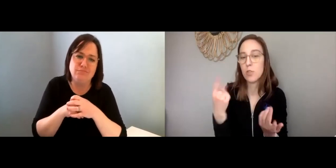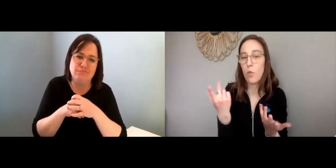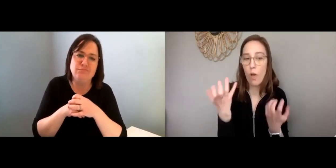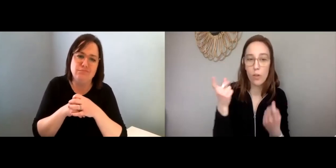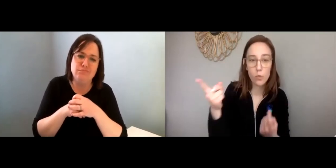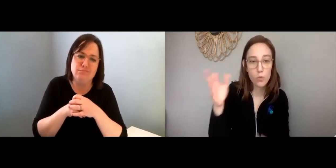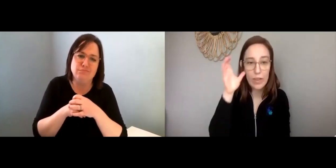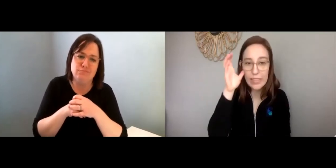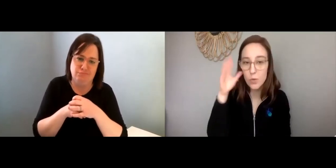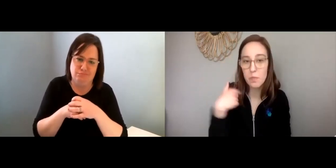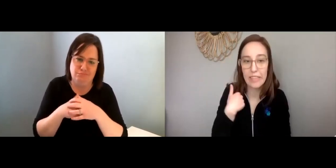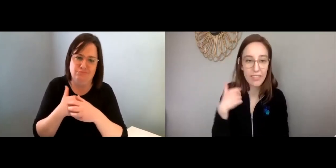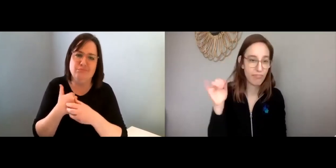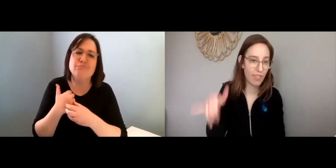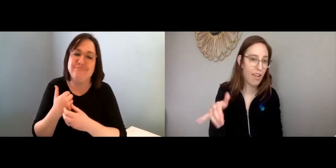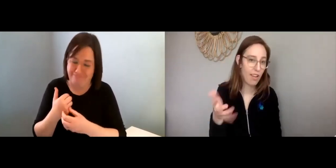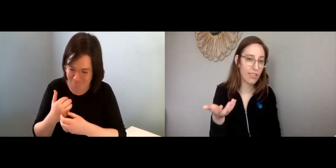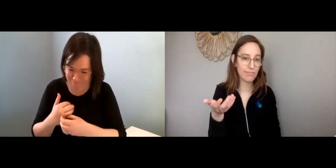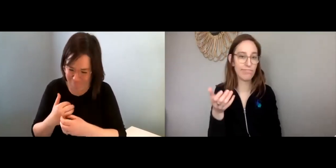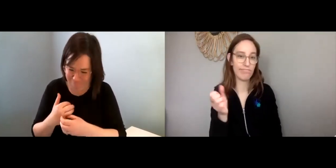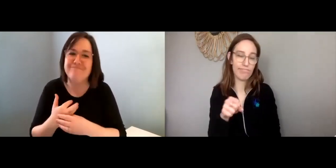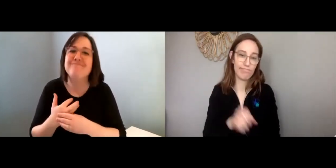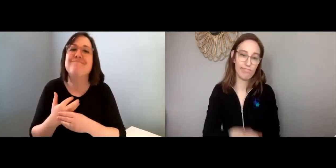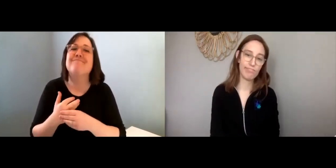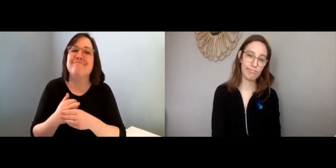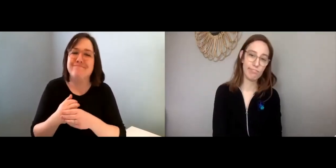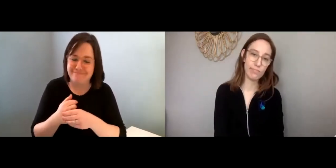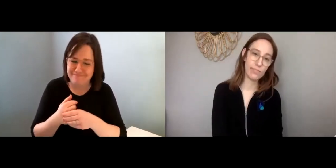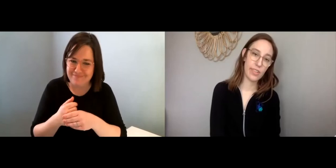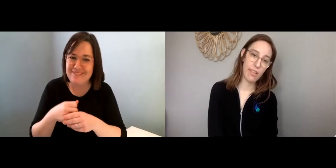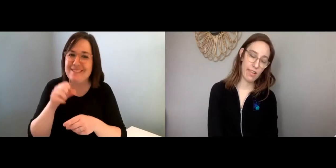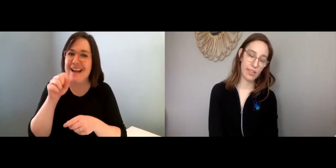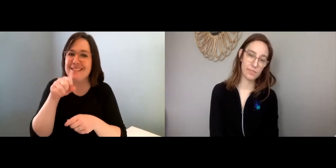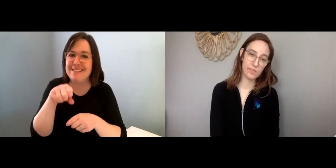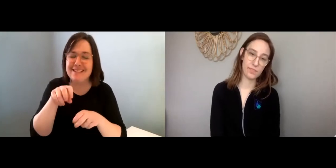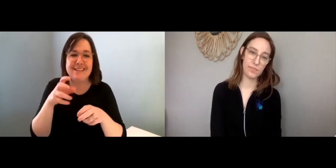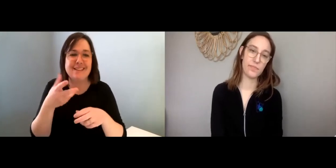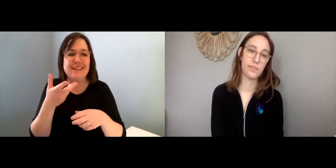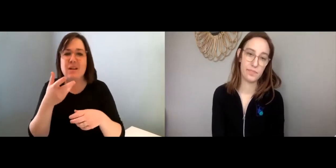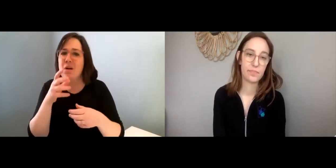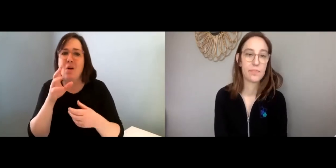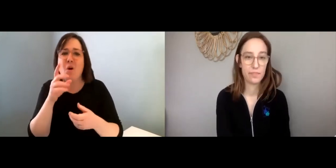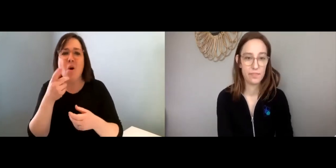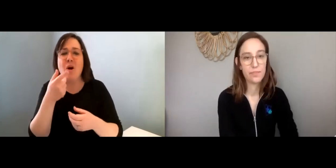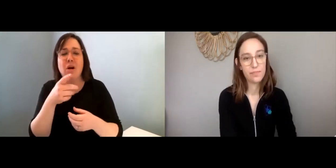Maggie: You can just let someone know that you just want them to listen to you. Lisa: Mm-hm. Yeah.